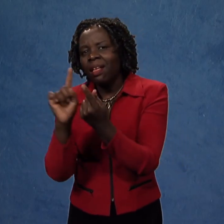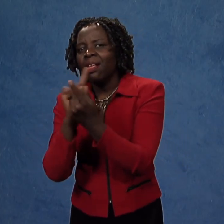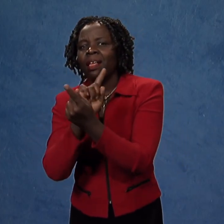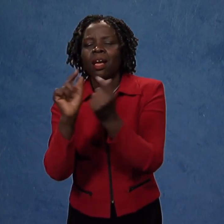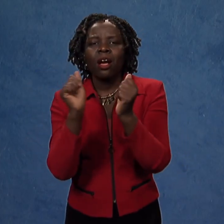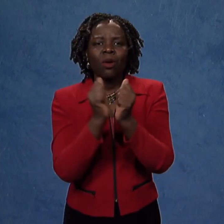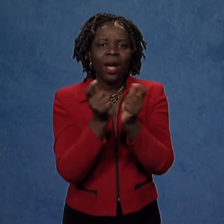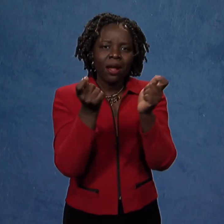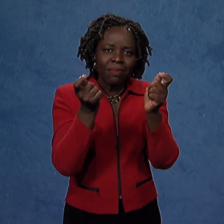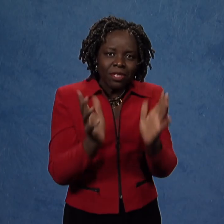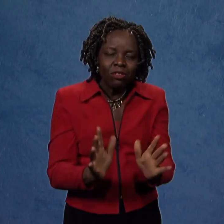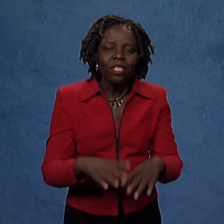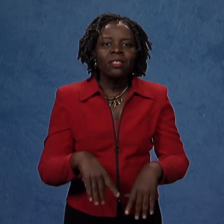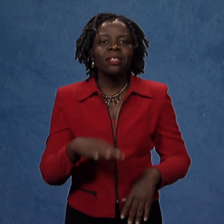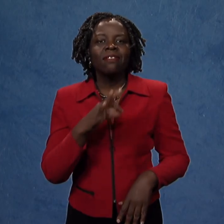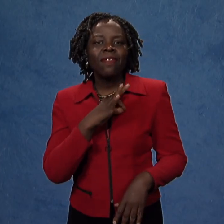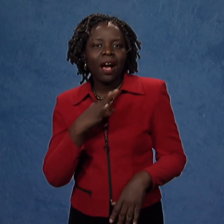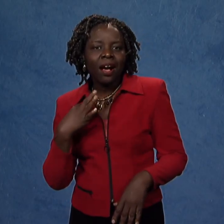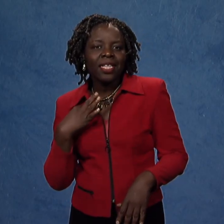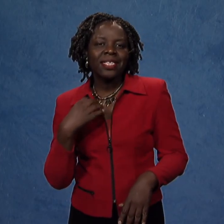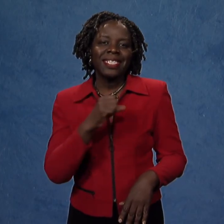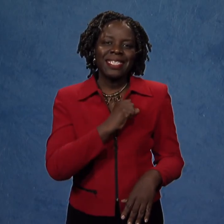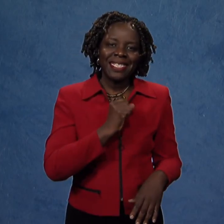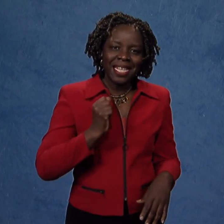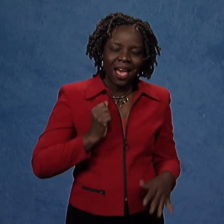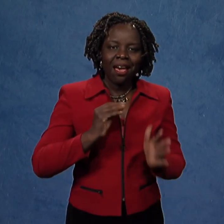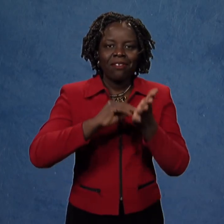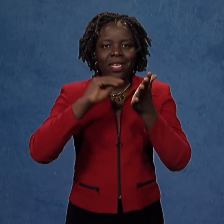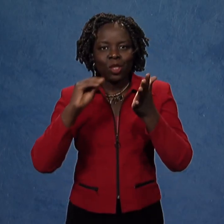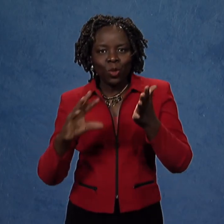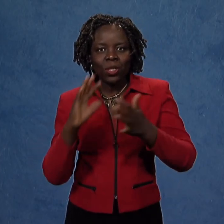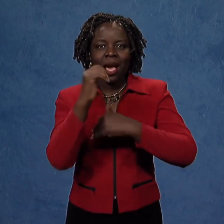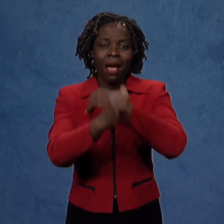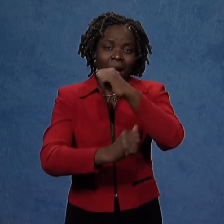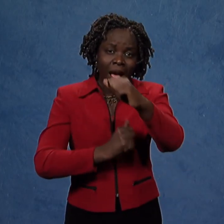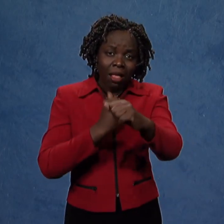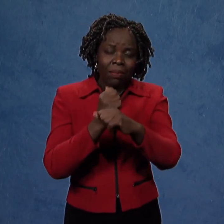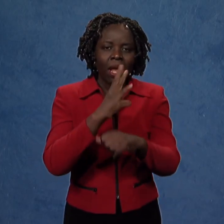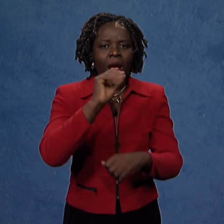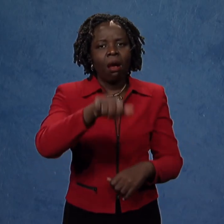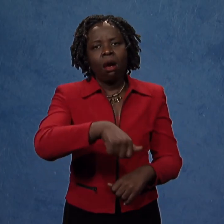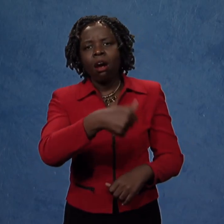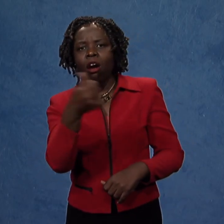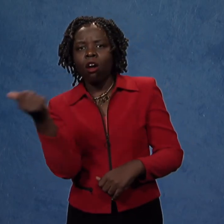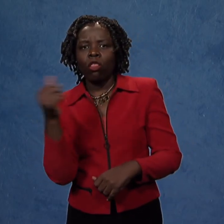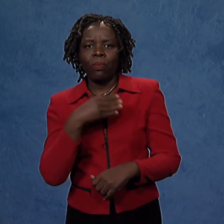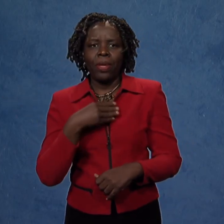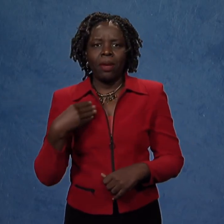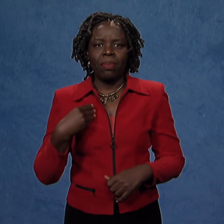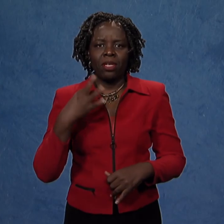They will meet with administrators, faculty, staff, students, alumni,